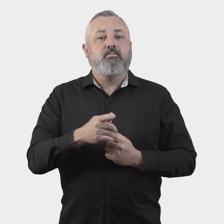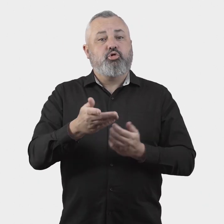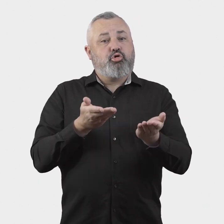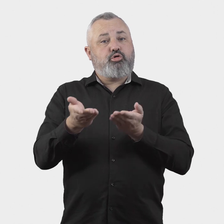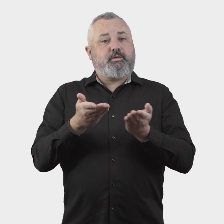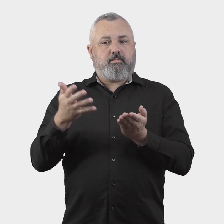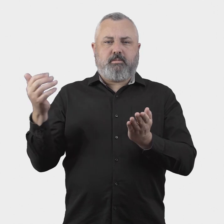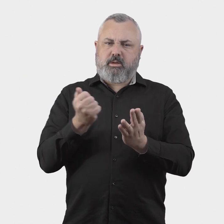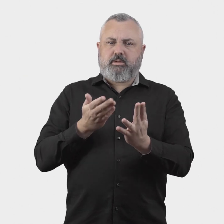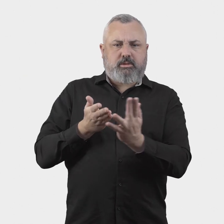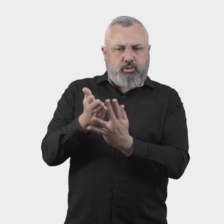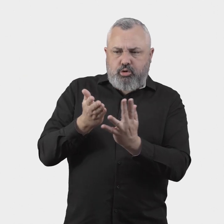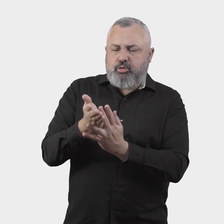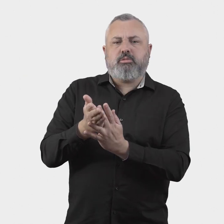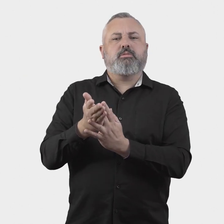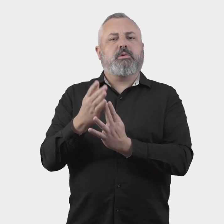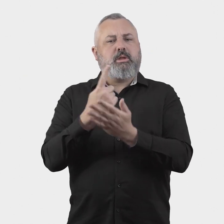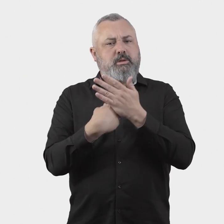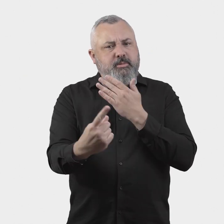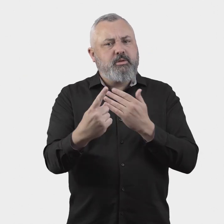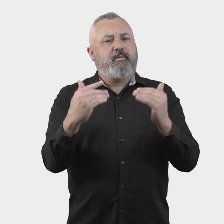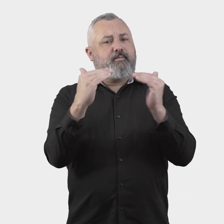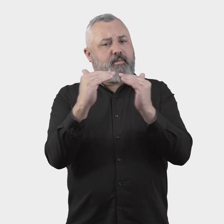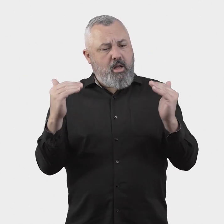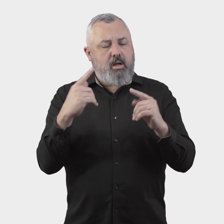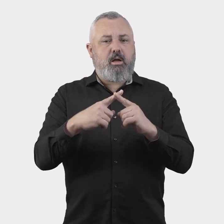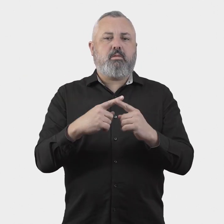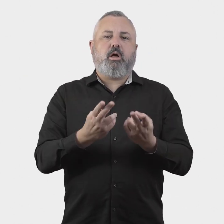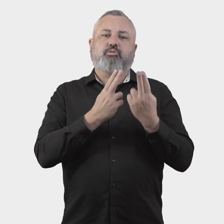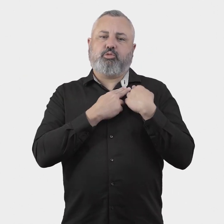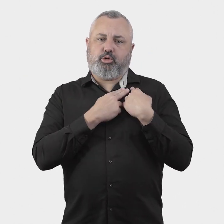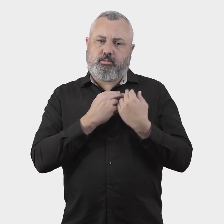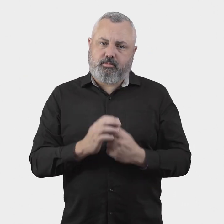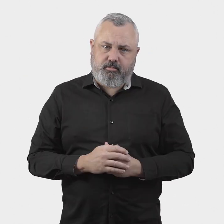accessible, independent, fair and accountable